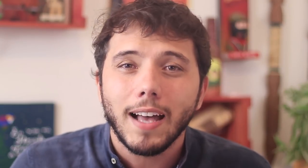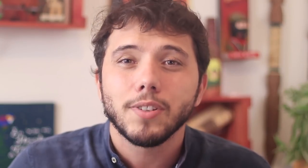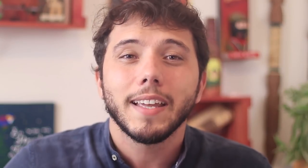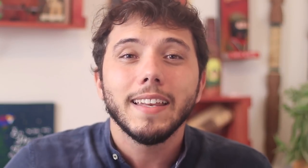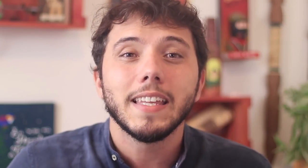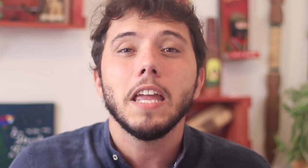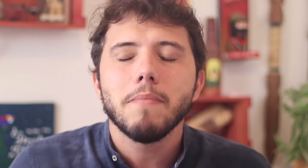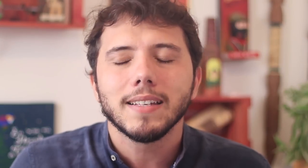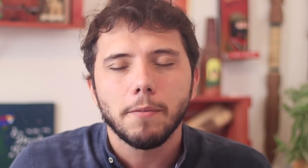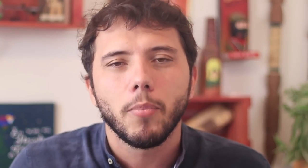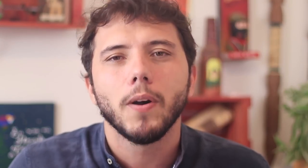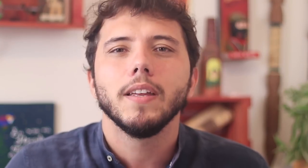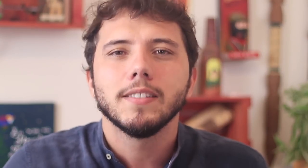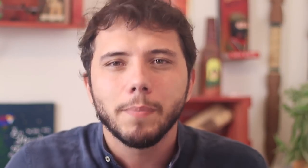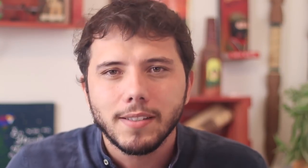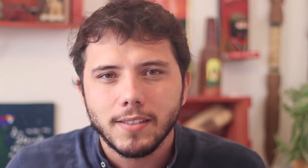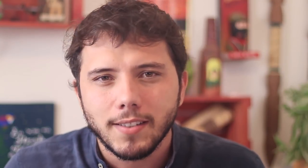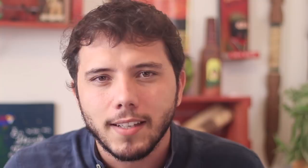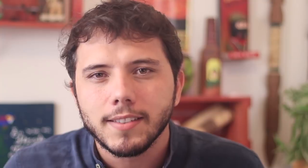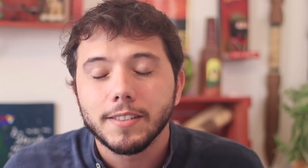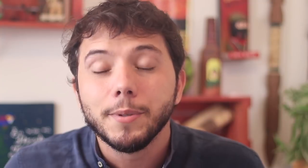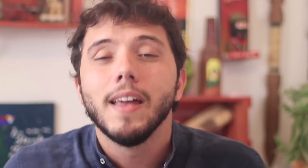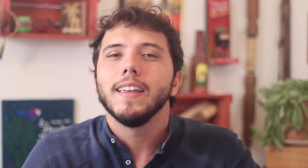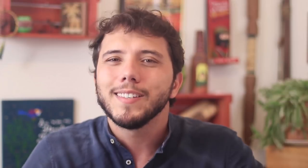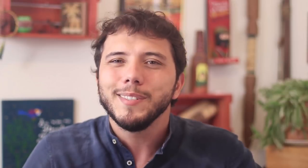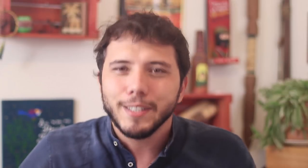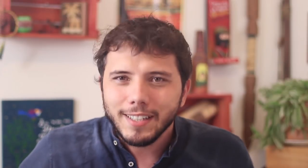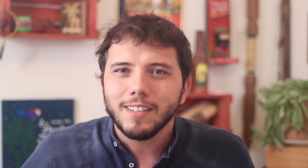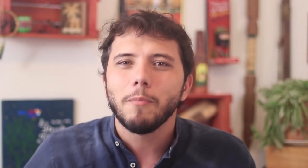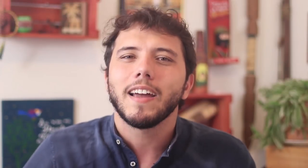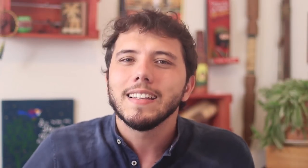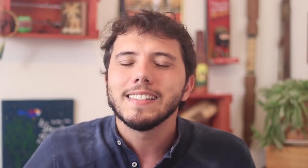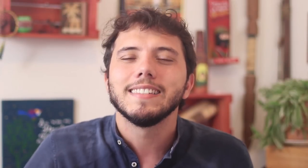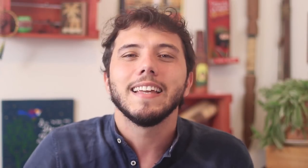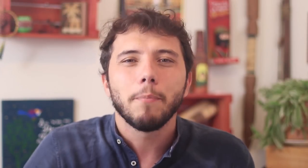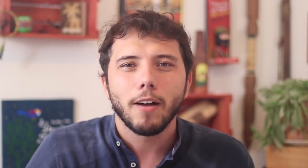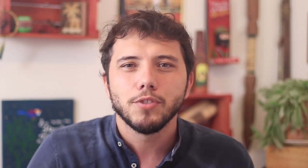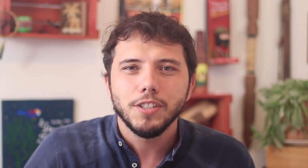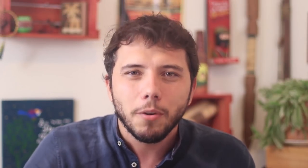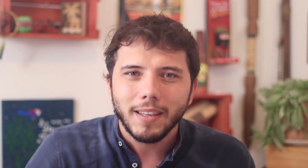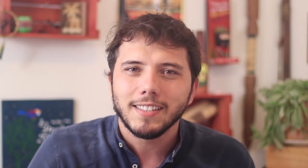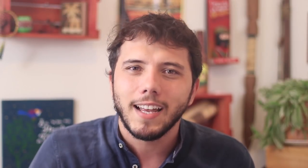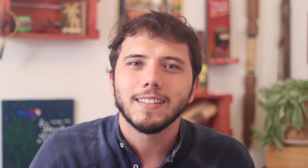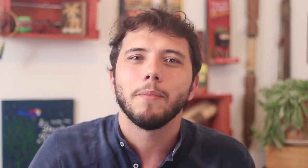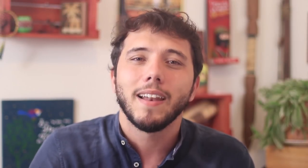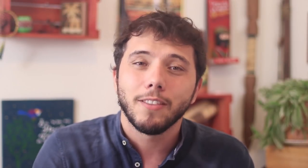until no one is supporting this murderous president. At 8:30 pm we will applaud, give thanks and honor